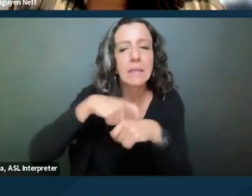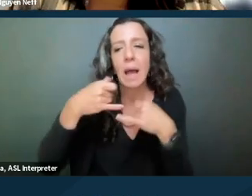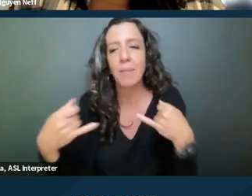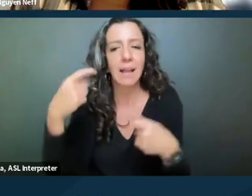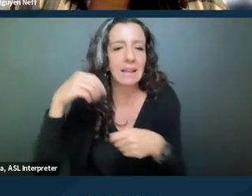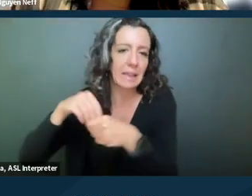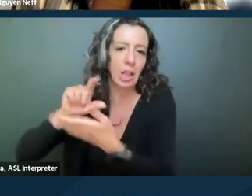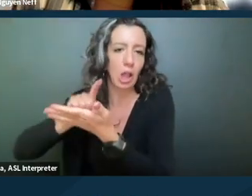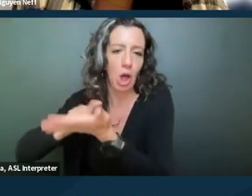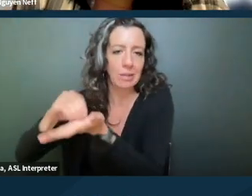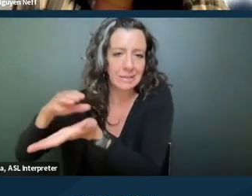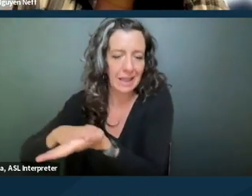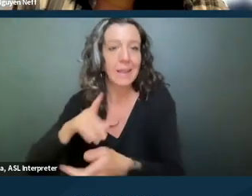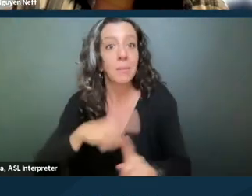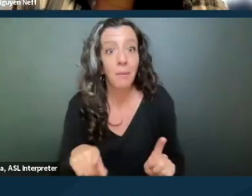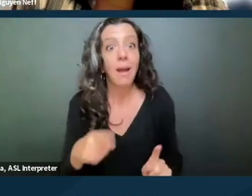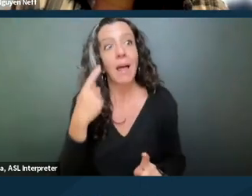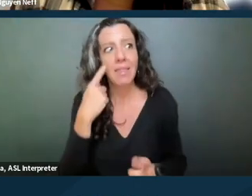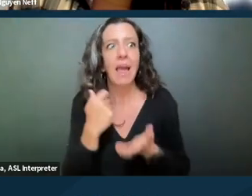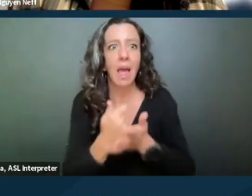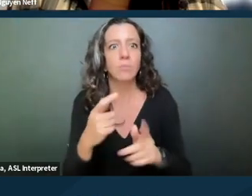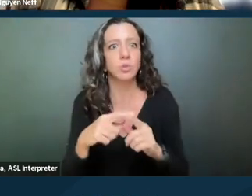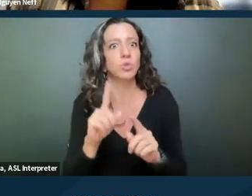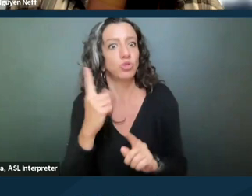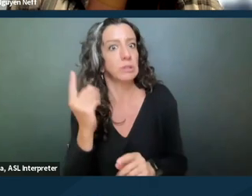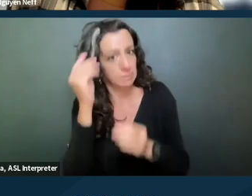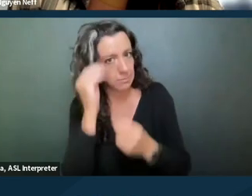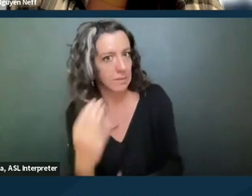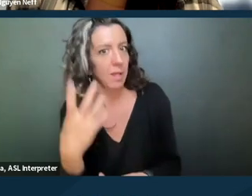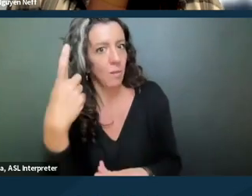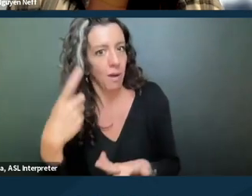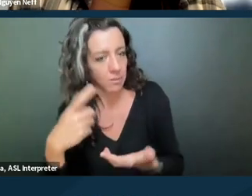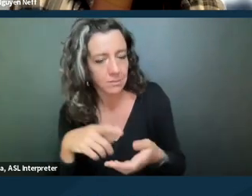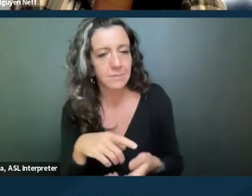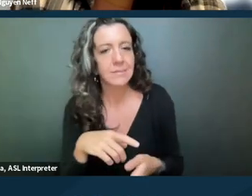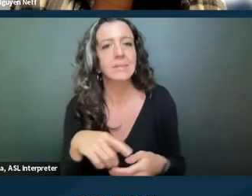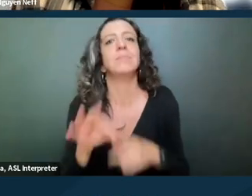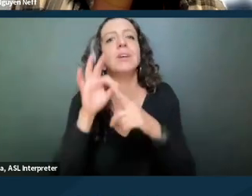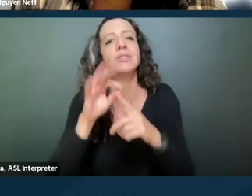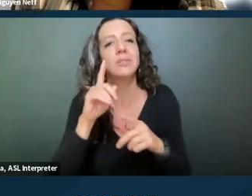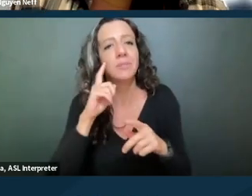but I think it's helpful to put in a timeline, particularly with how quickly unlawful detainers,